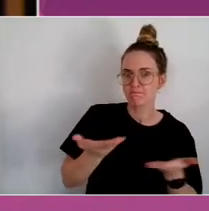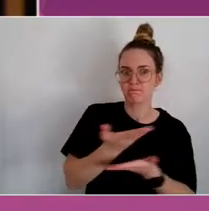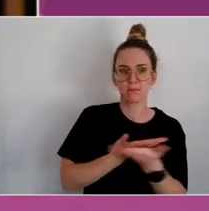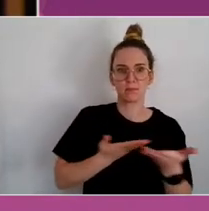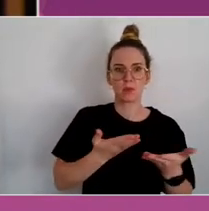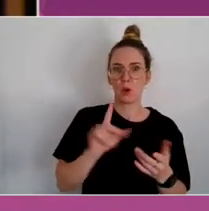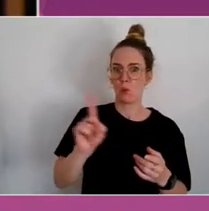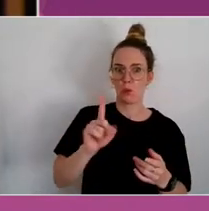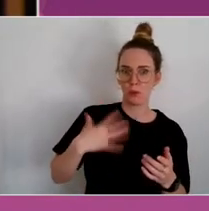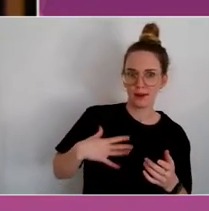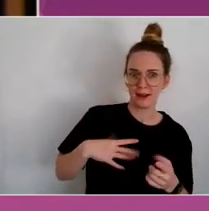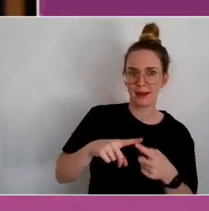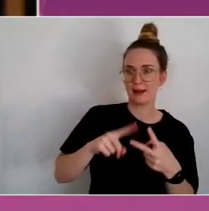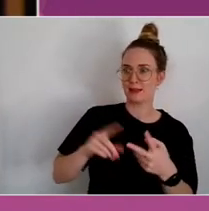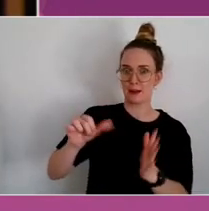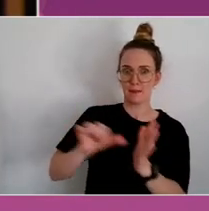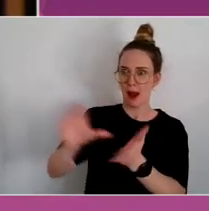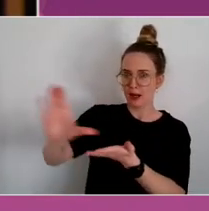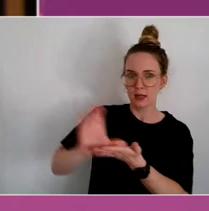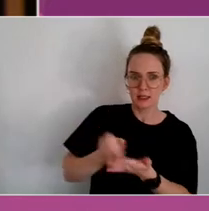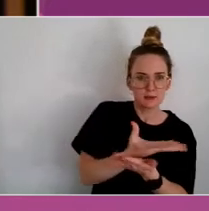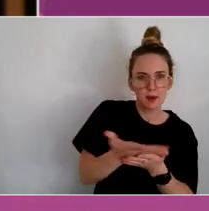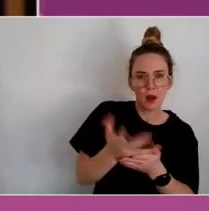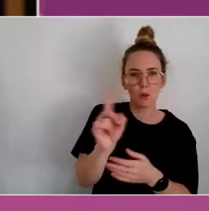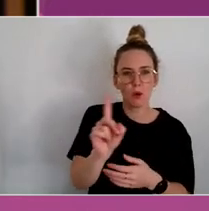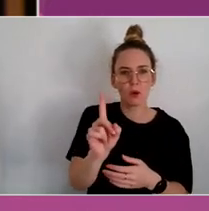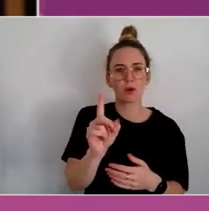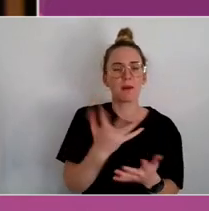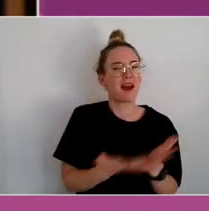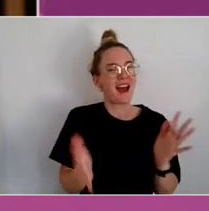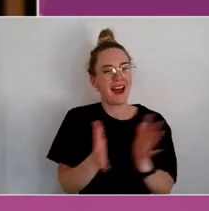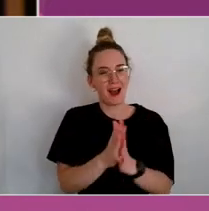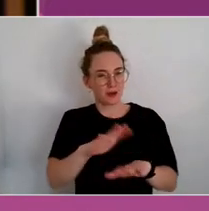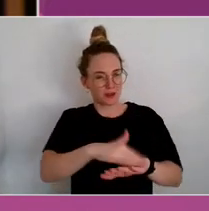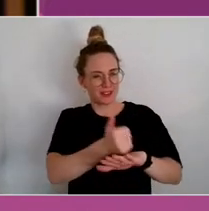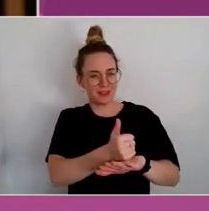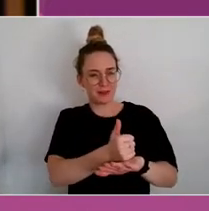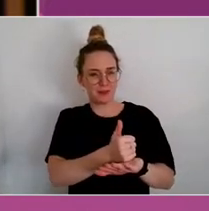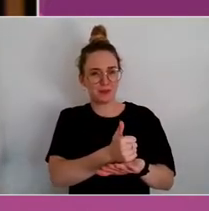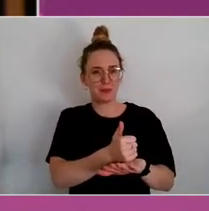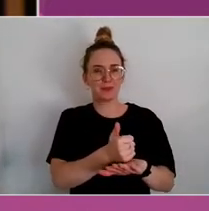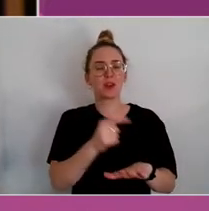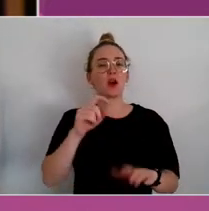But the key structural piece for that to be enabled would be funding to development of